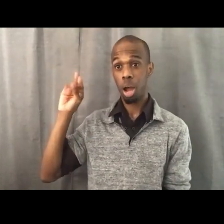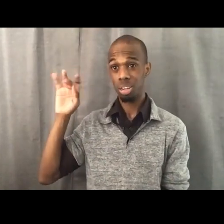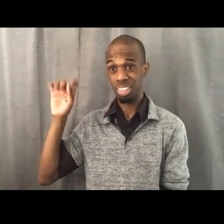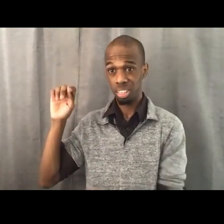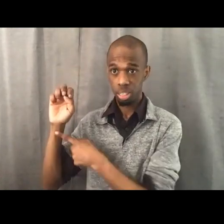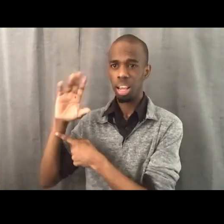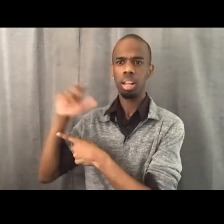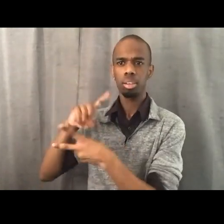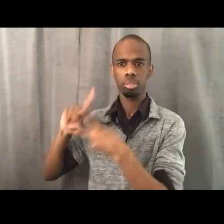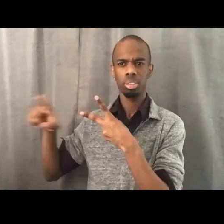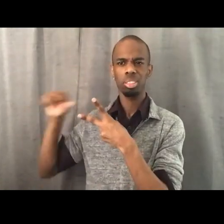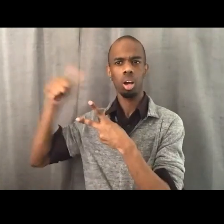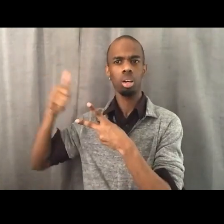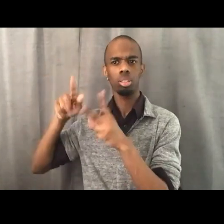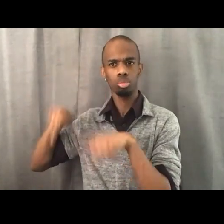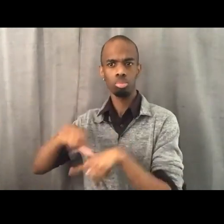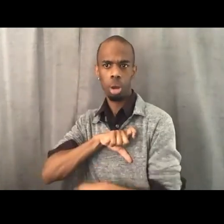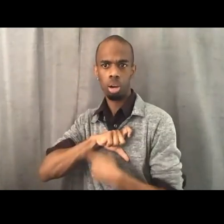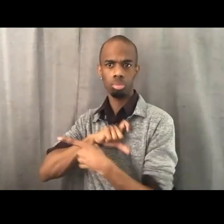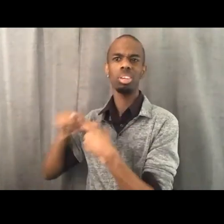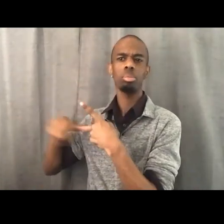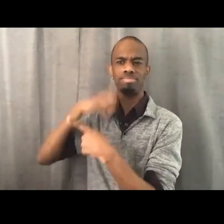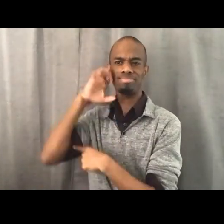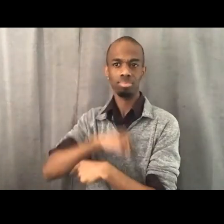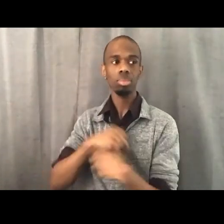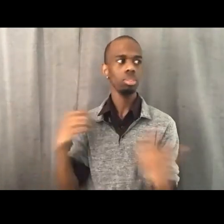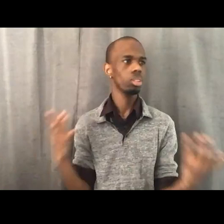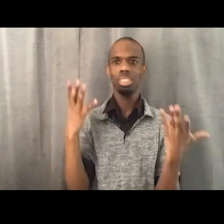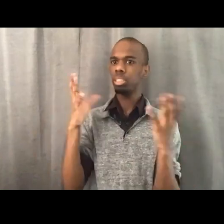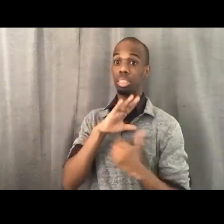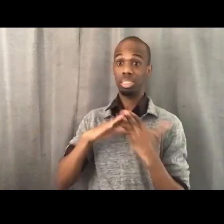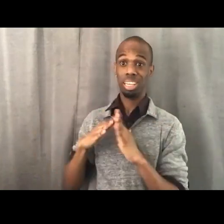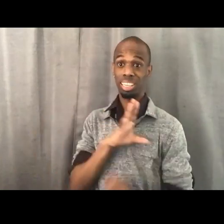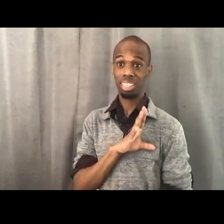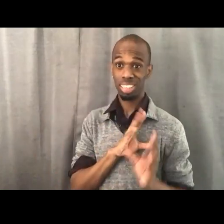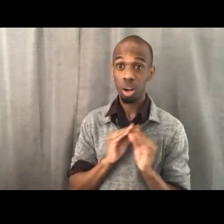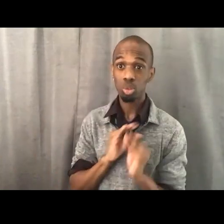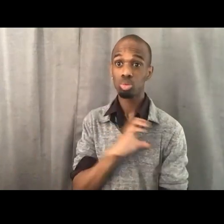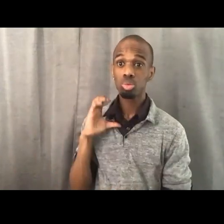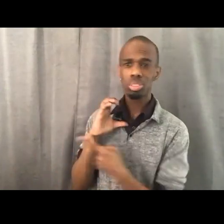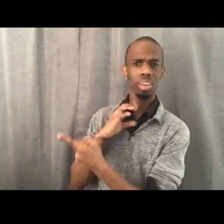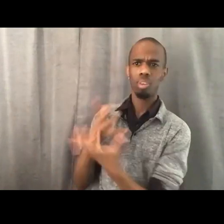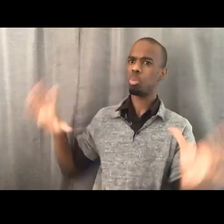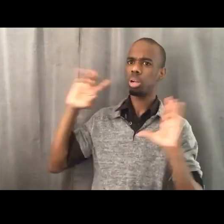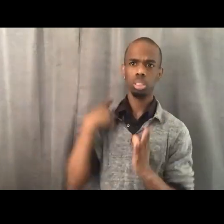And finally, we're saying, don't be afraid to say Black. There is no year of Blackness. People are acting like